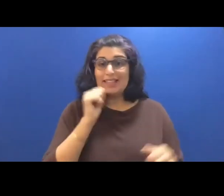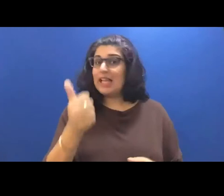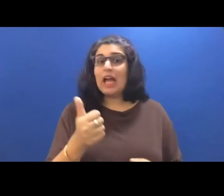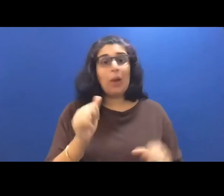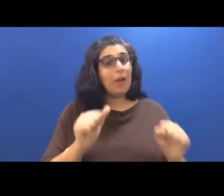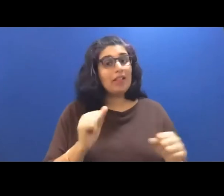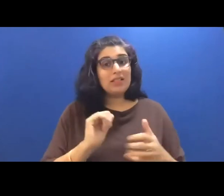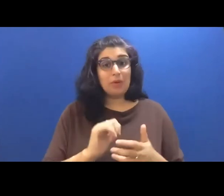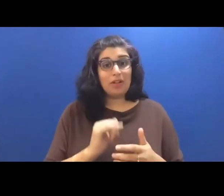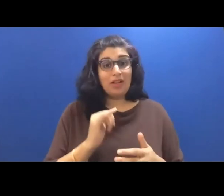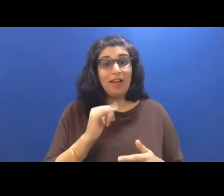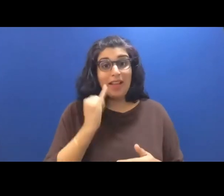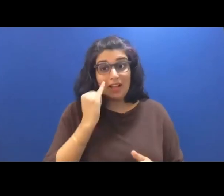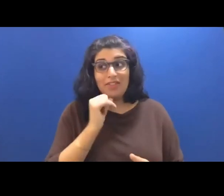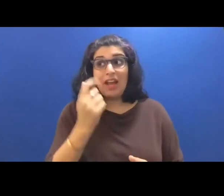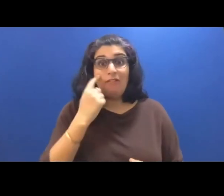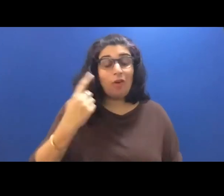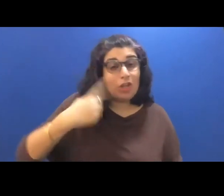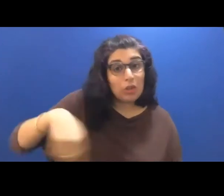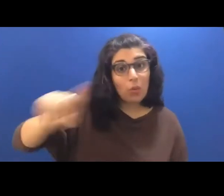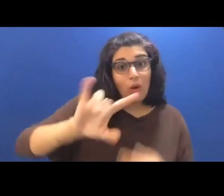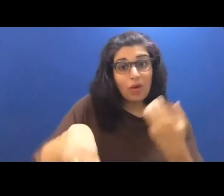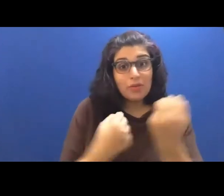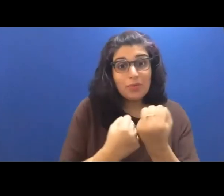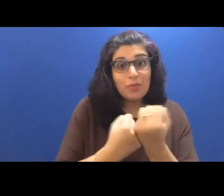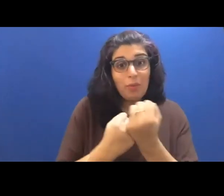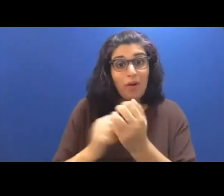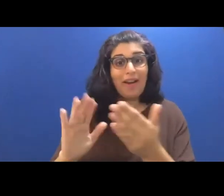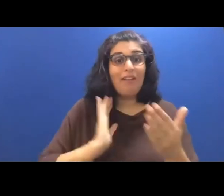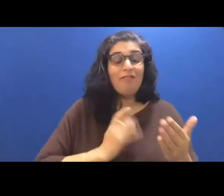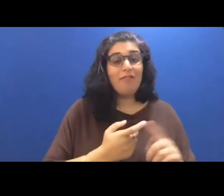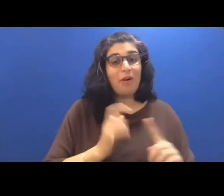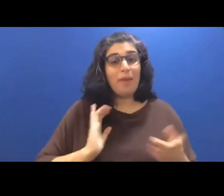We hope you'll join us in supporting many more years of the workshop and all of our